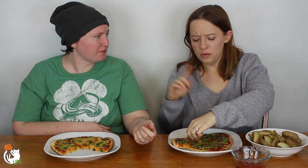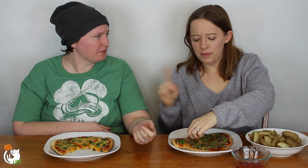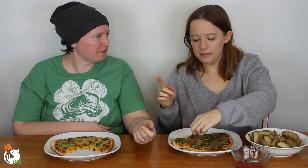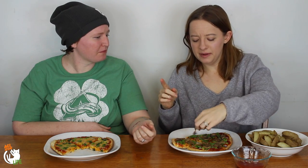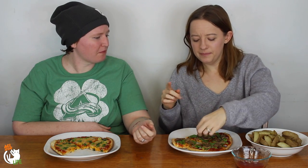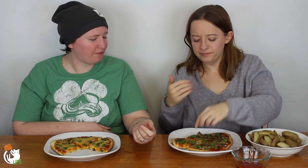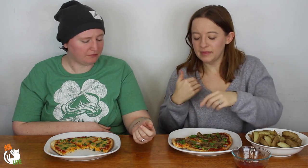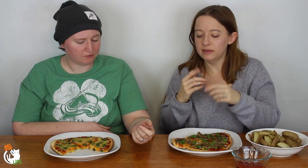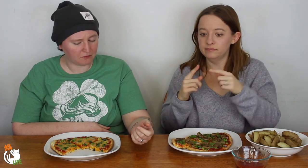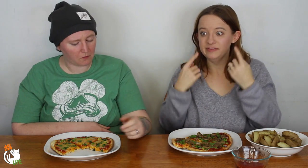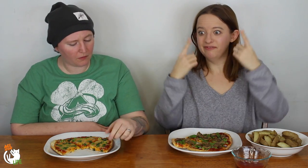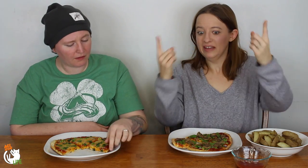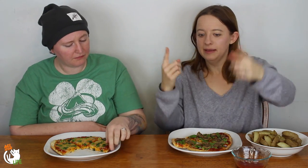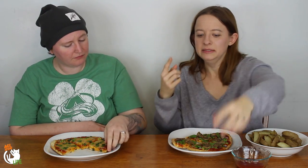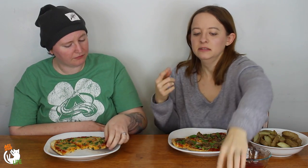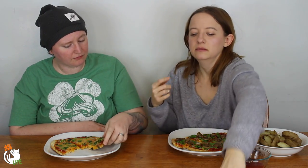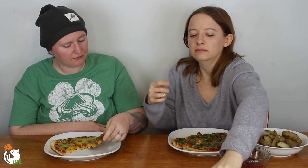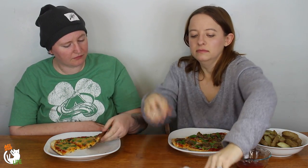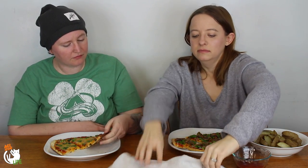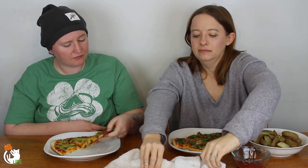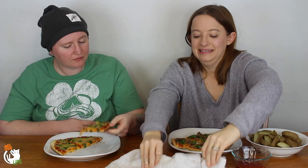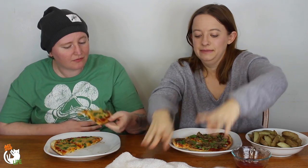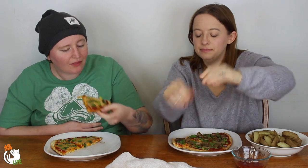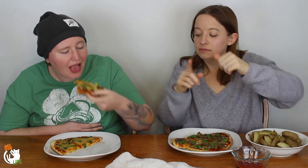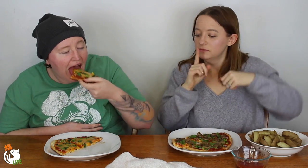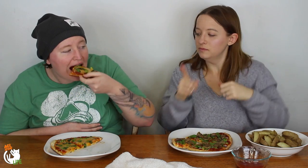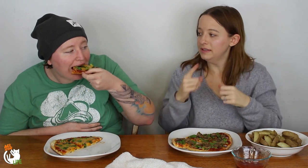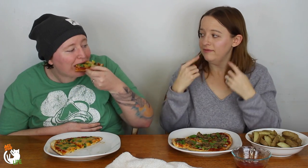Well, maybe you don't know but there's a really famous...